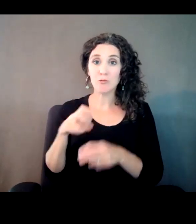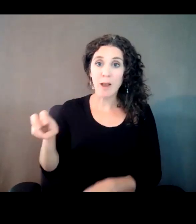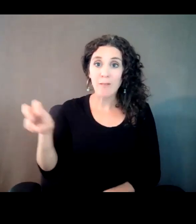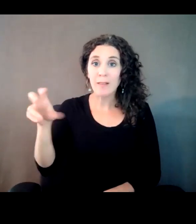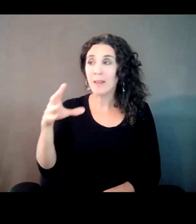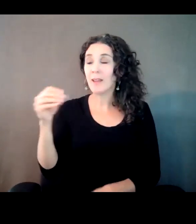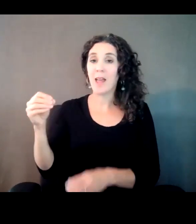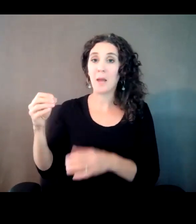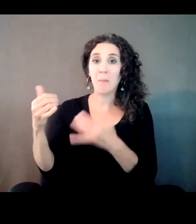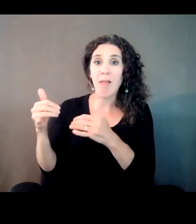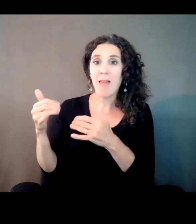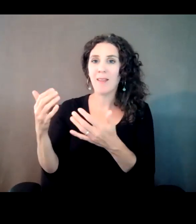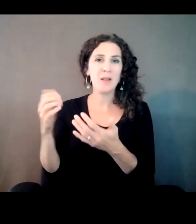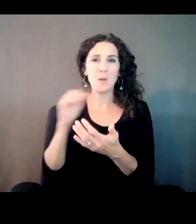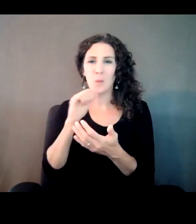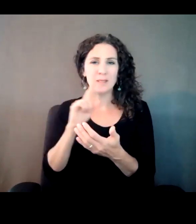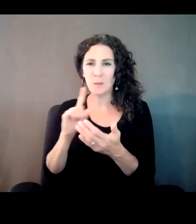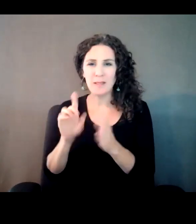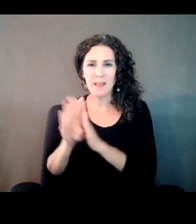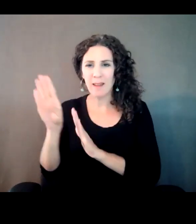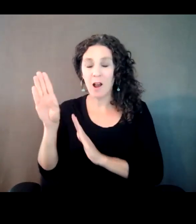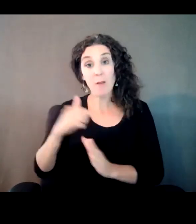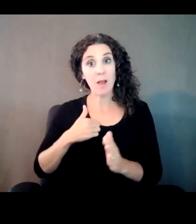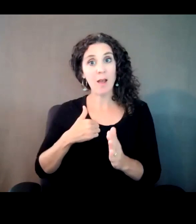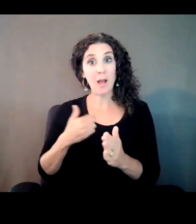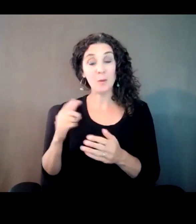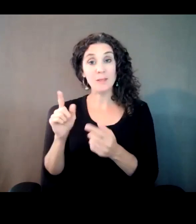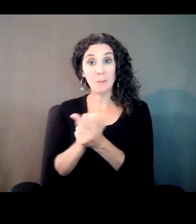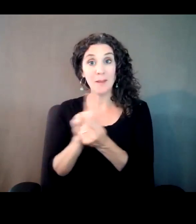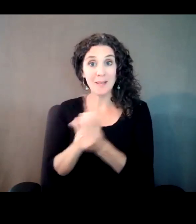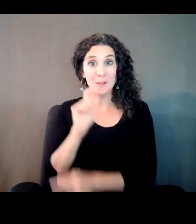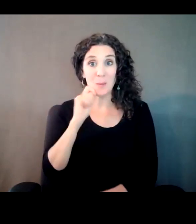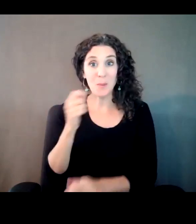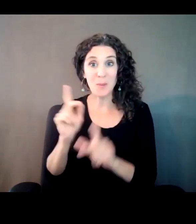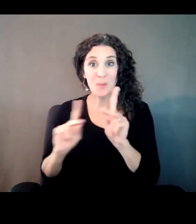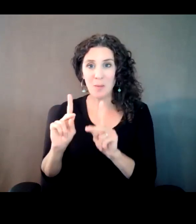any interest. I was playing in some clubs and meeting a lot of cool people. And it was some whacky times for sure.